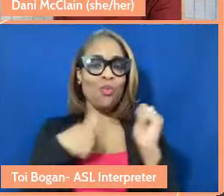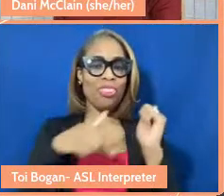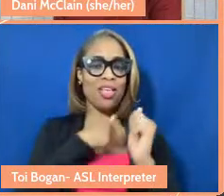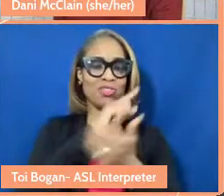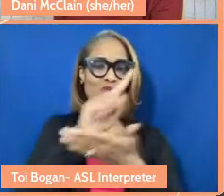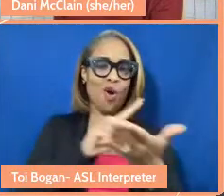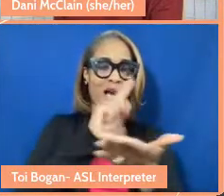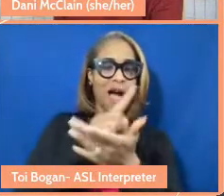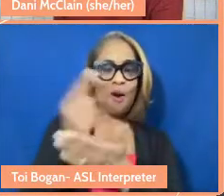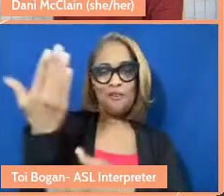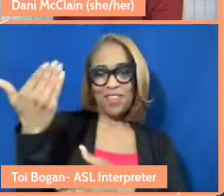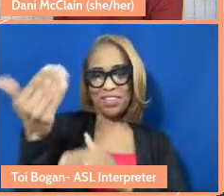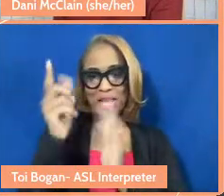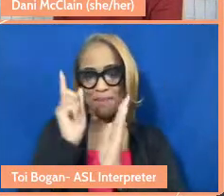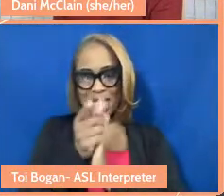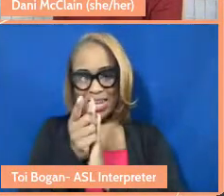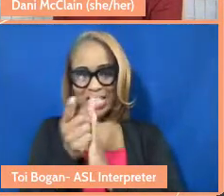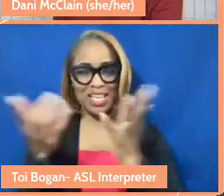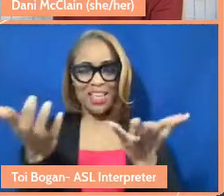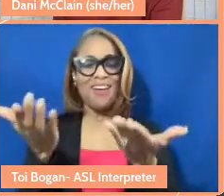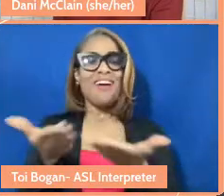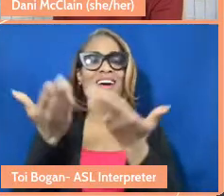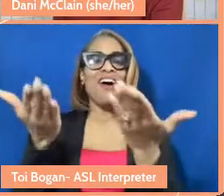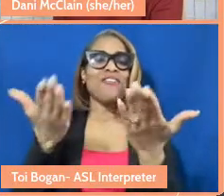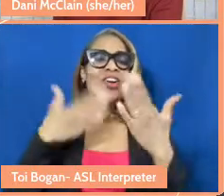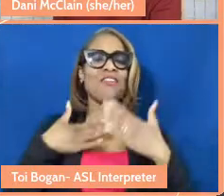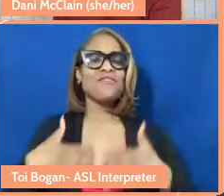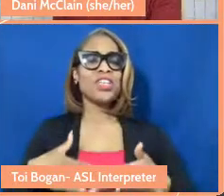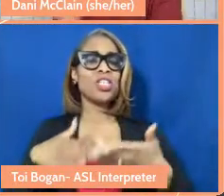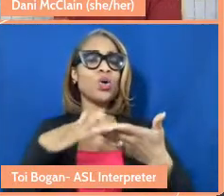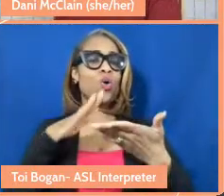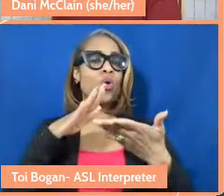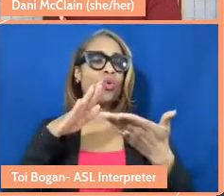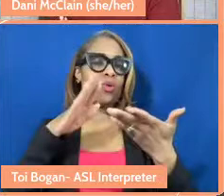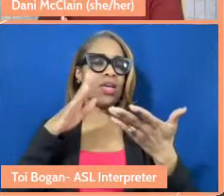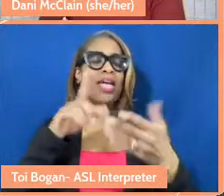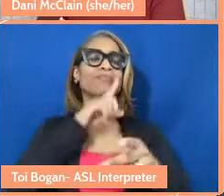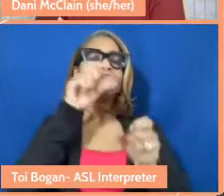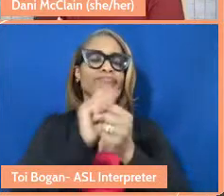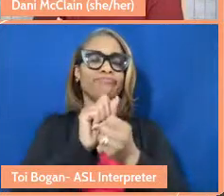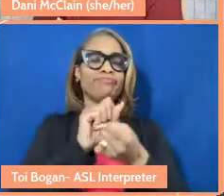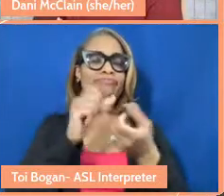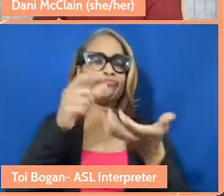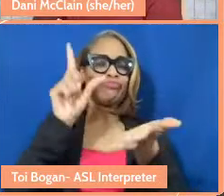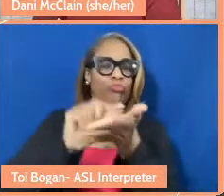15, we want to offer a physical print poster of the 14 practices of care that we kind of